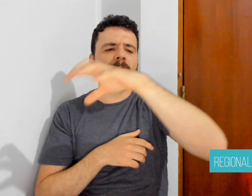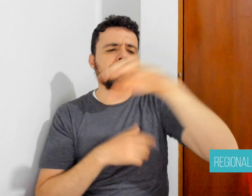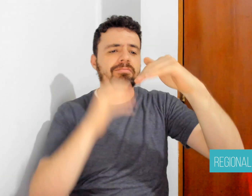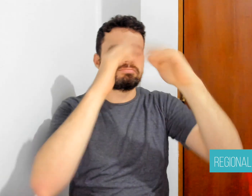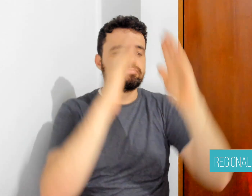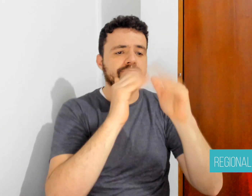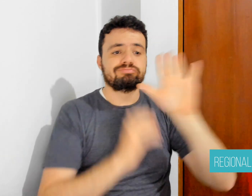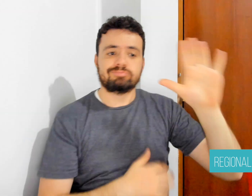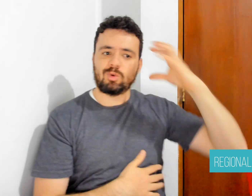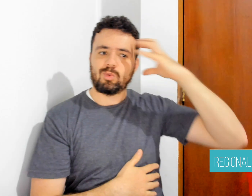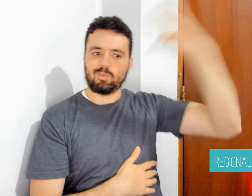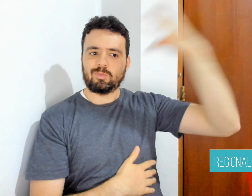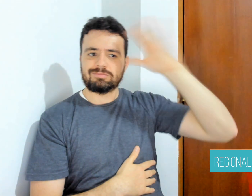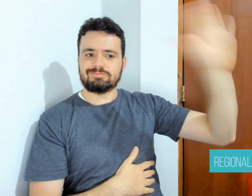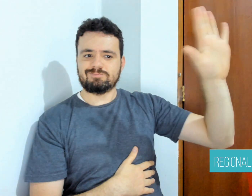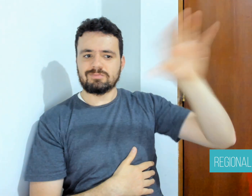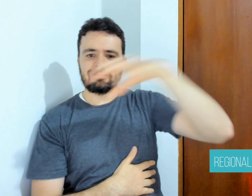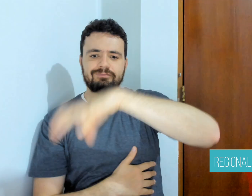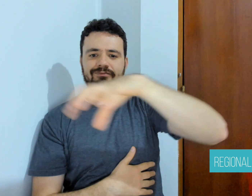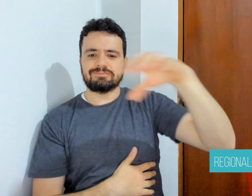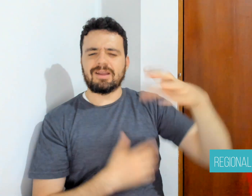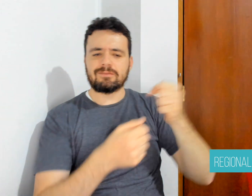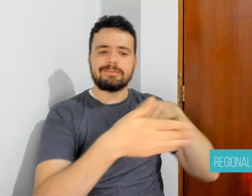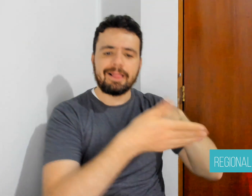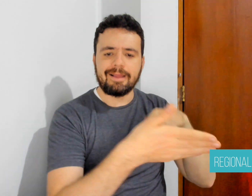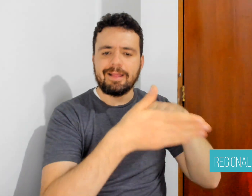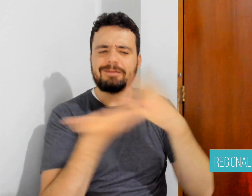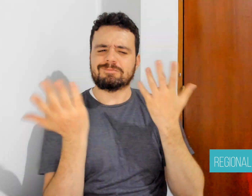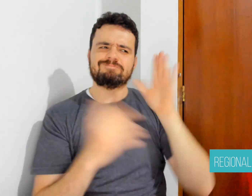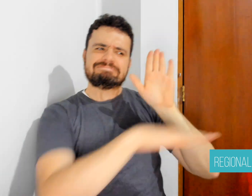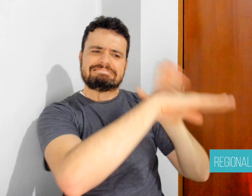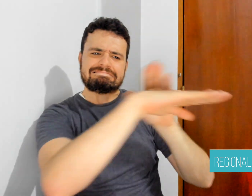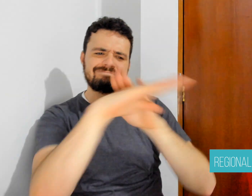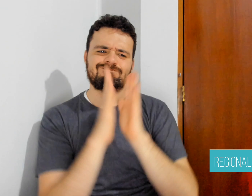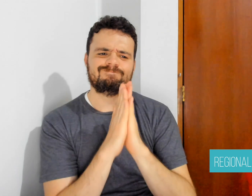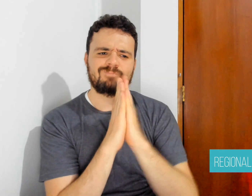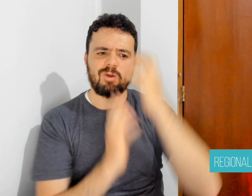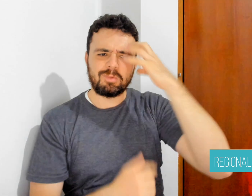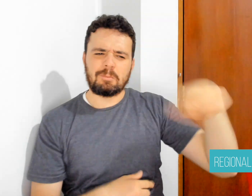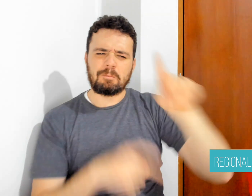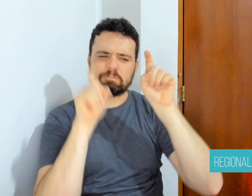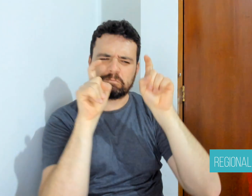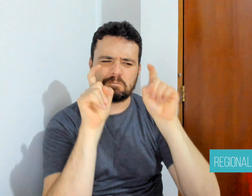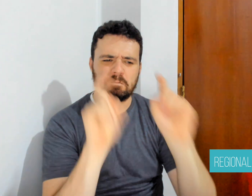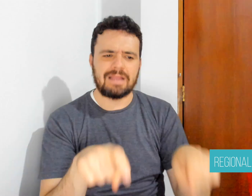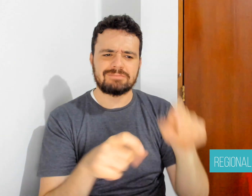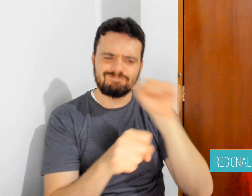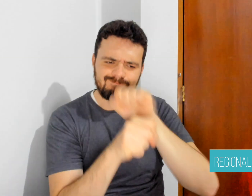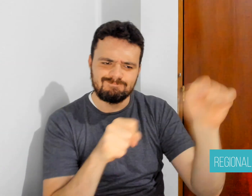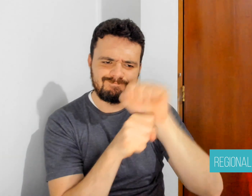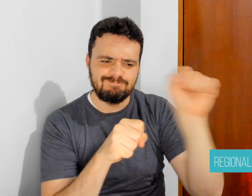regarding accessibility and emphasized the need to continue